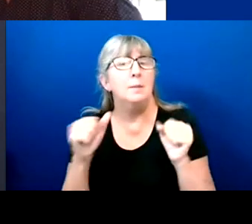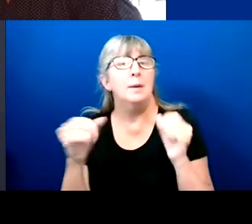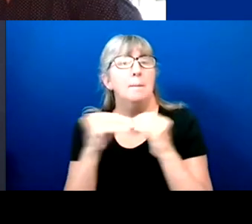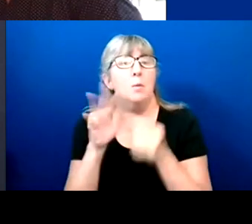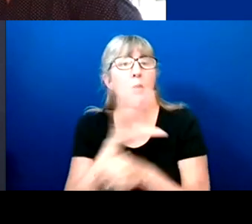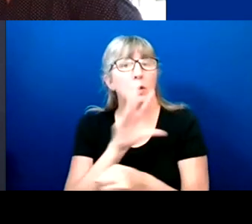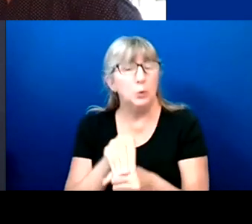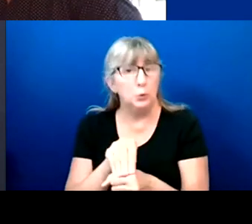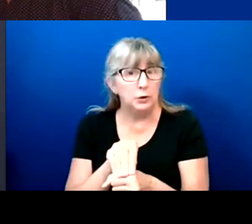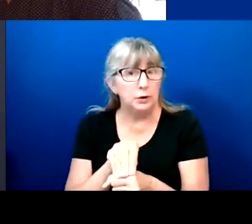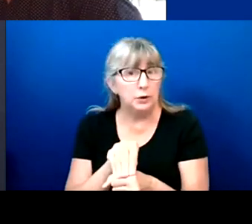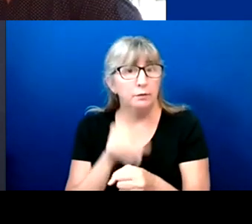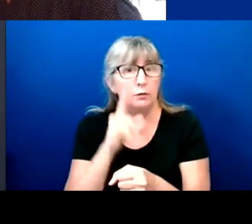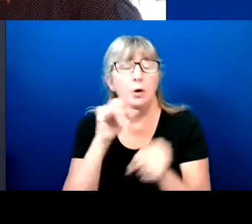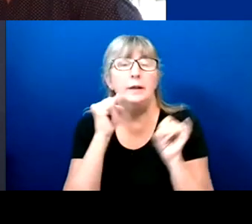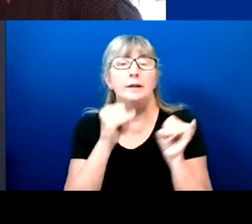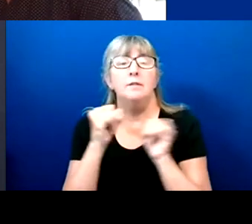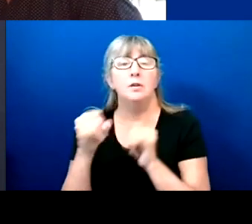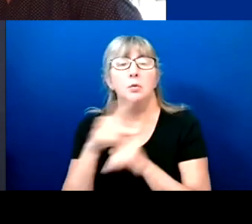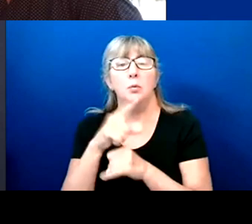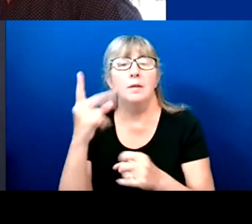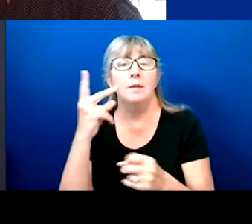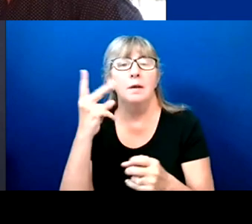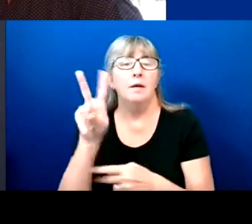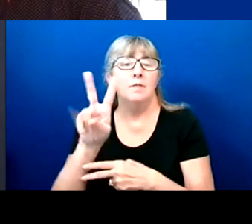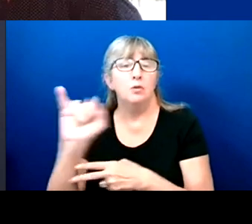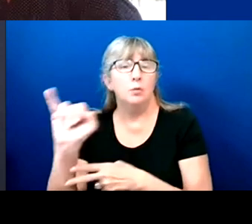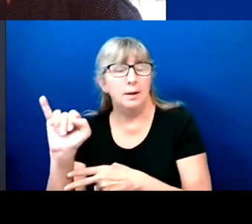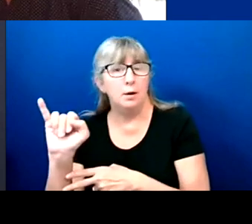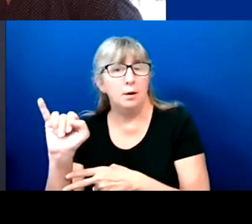of individuals with visual impairments or who are blind?